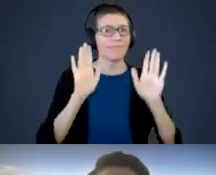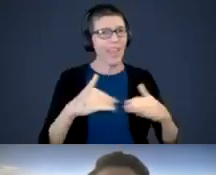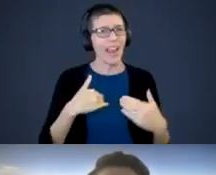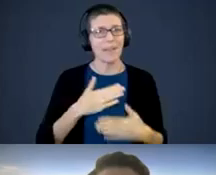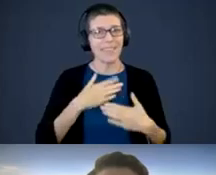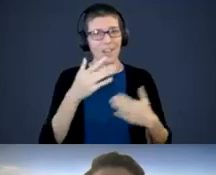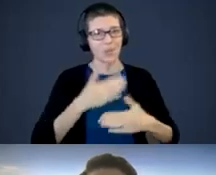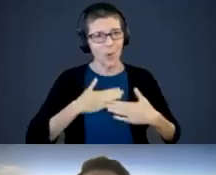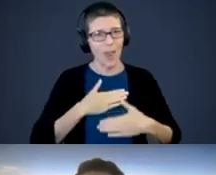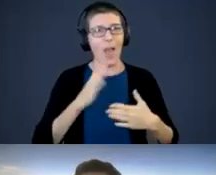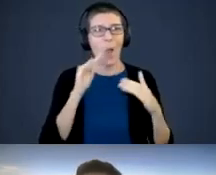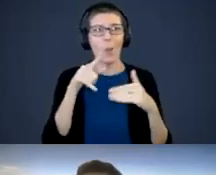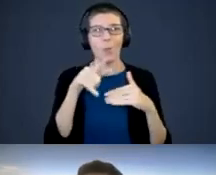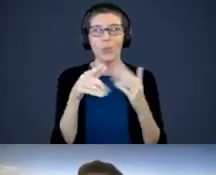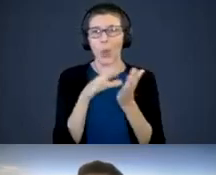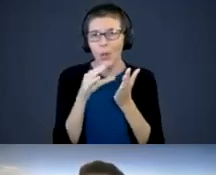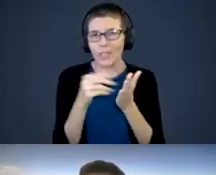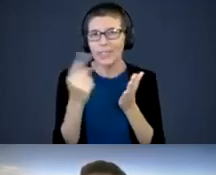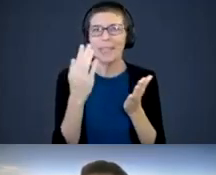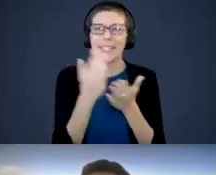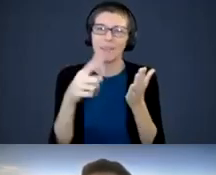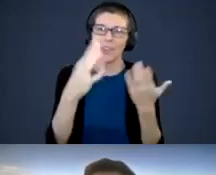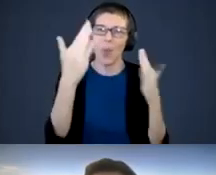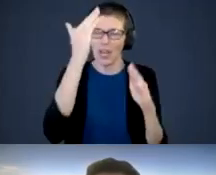learned a nugget. Some of you already know this stuff but if you can walk away from